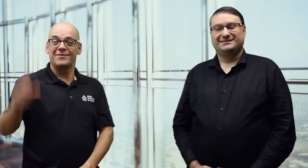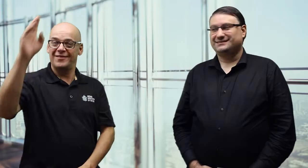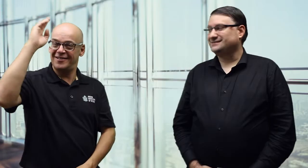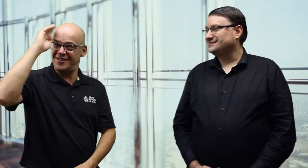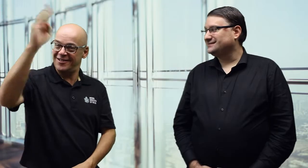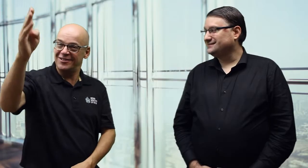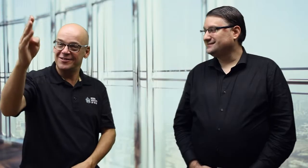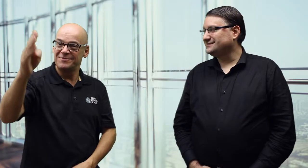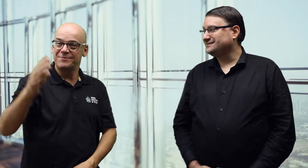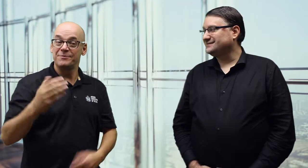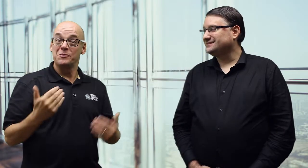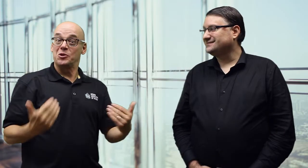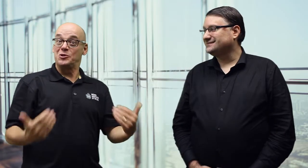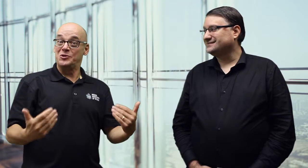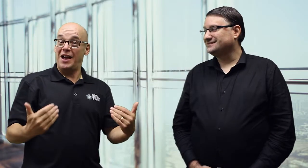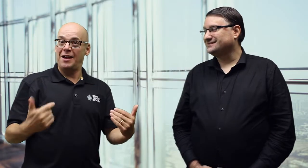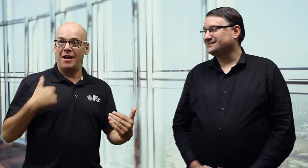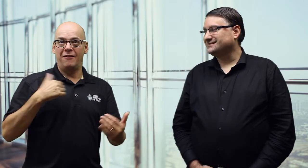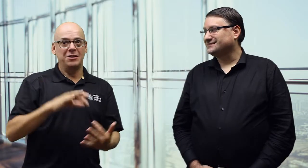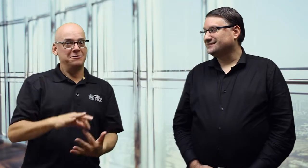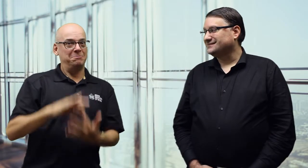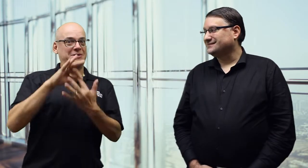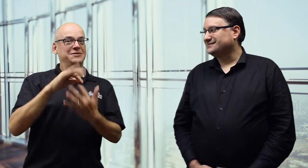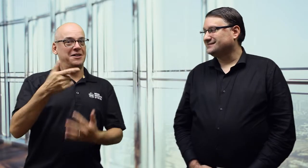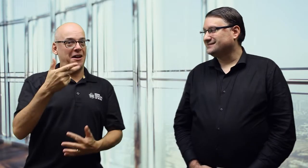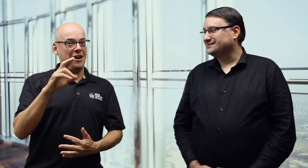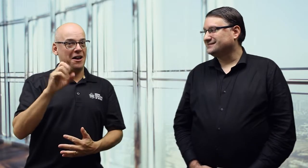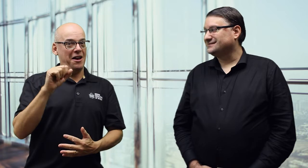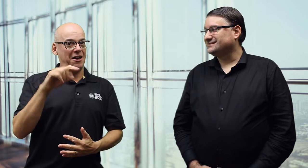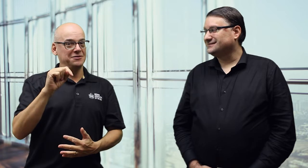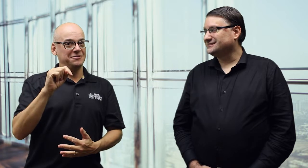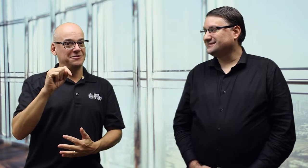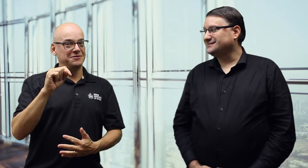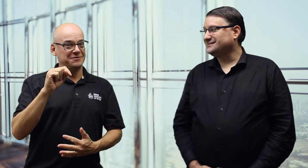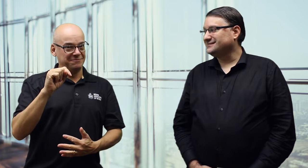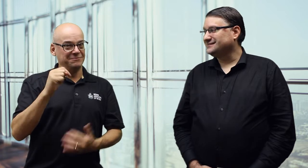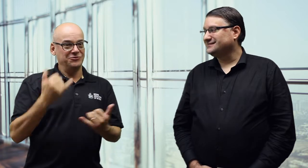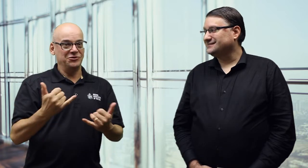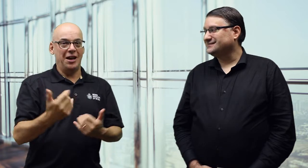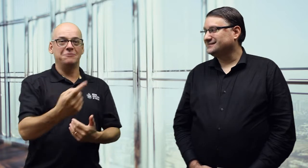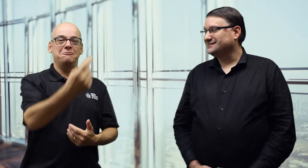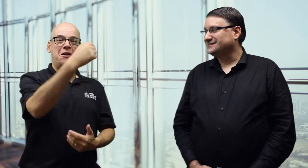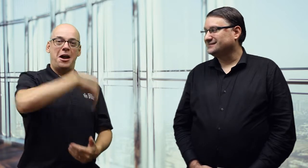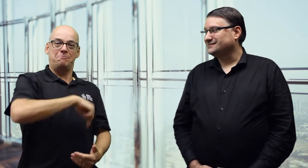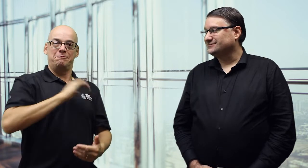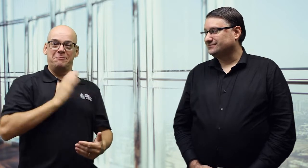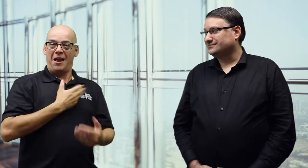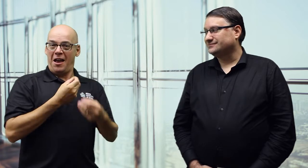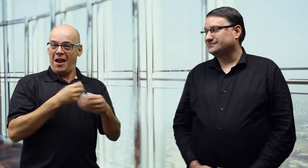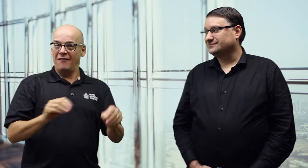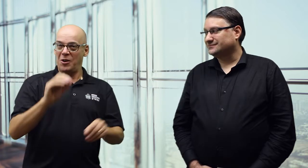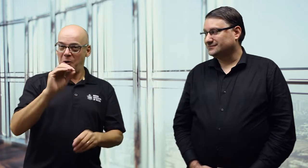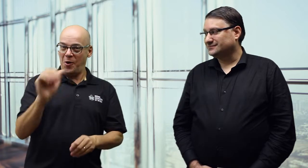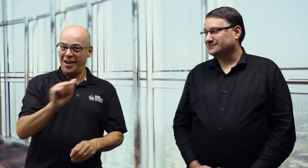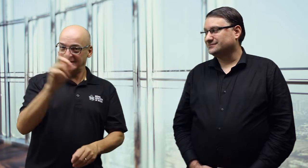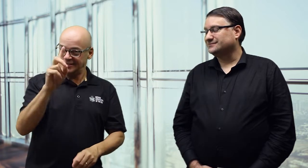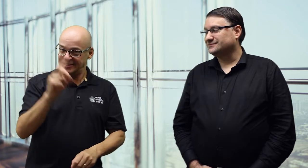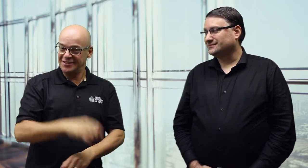Donald: Hello! Today we have a special guest who is stopping by our OAD office.